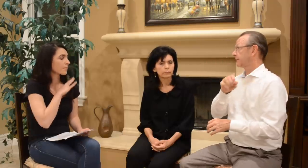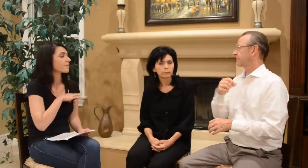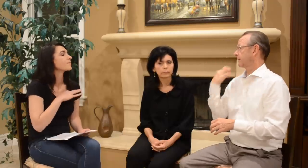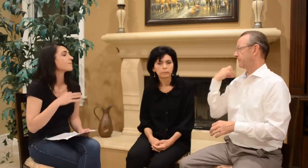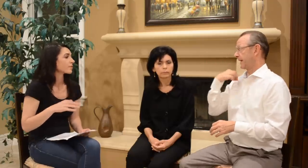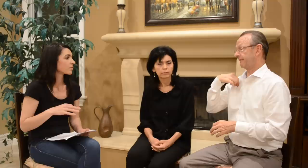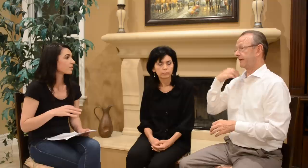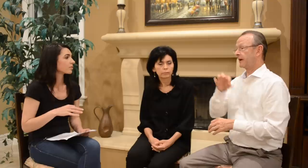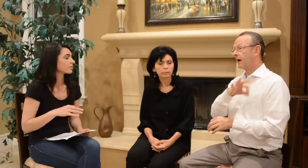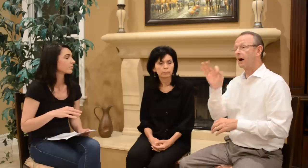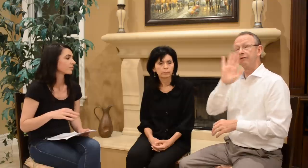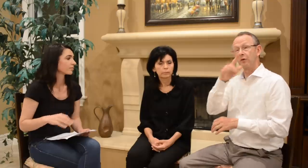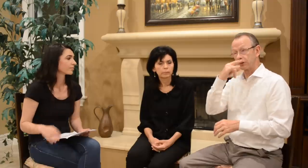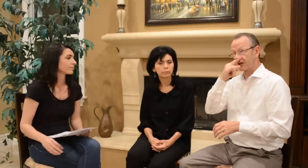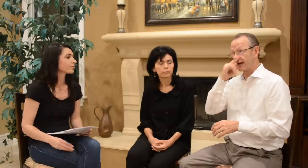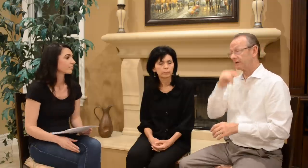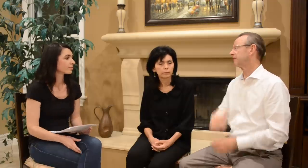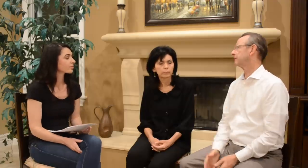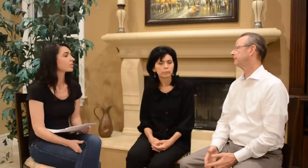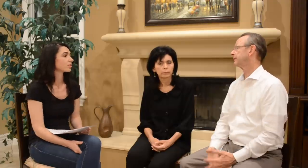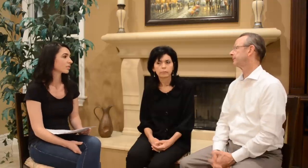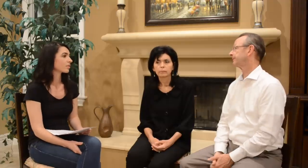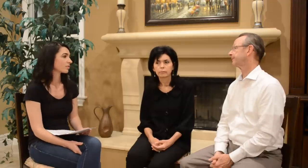(Ashley showing the correct sign for “benefit”) benefit of your child.